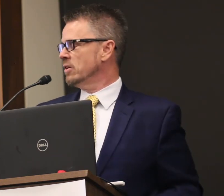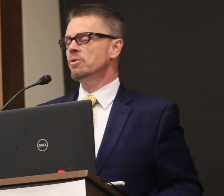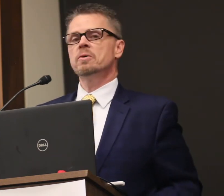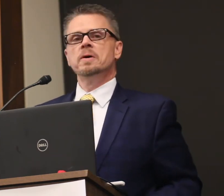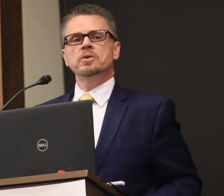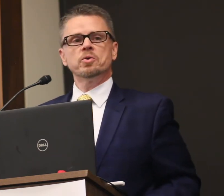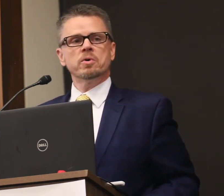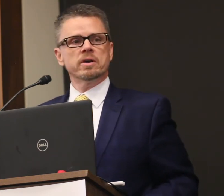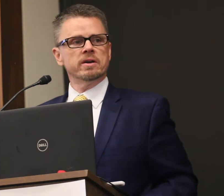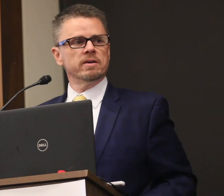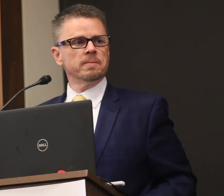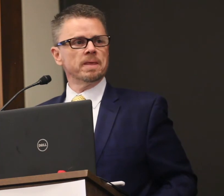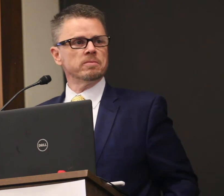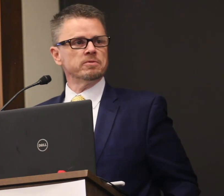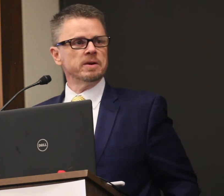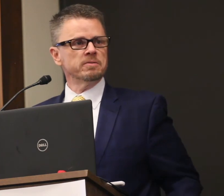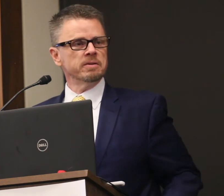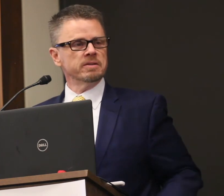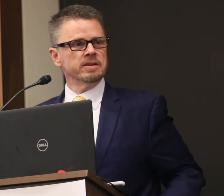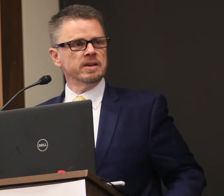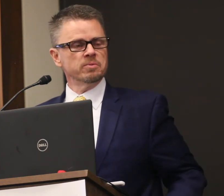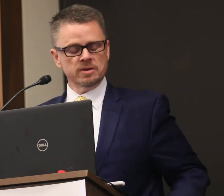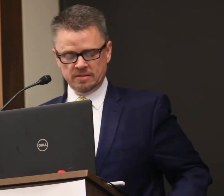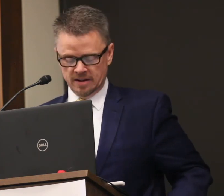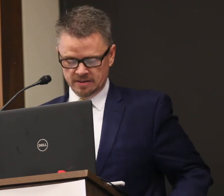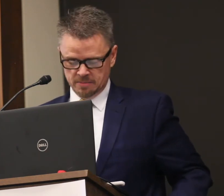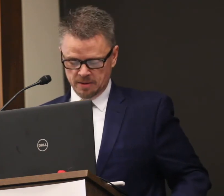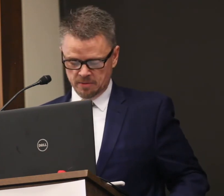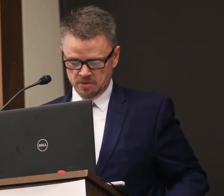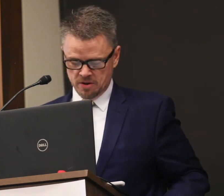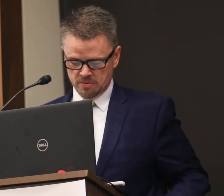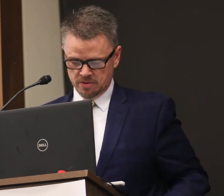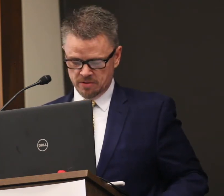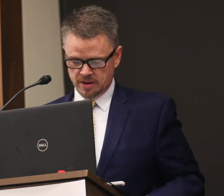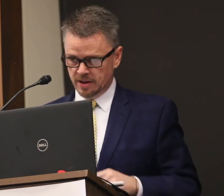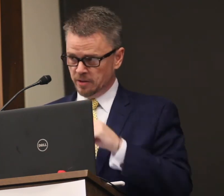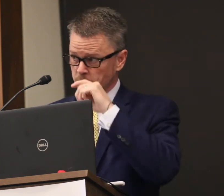know your work here at RespectAbility and we're excited to share with you today a little